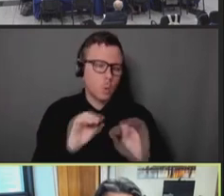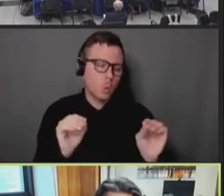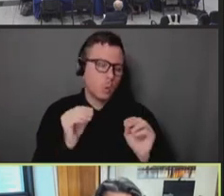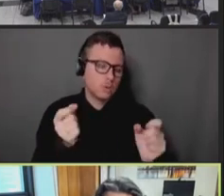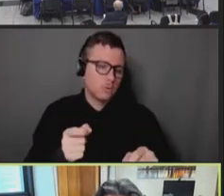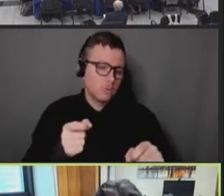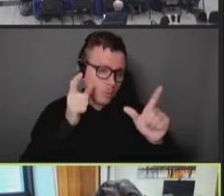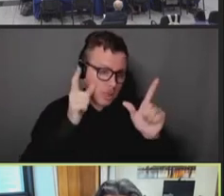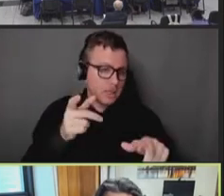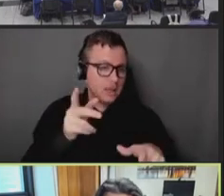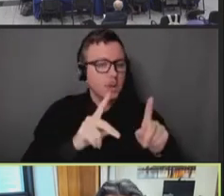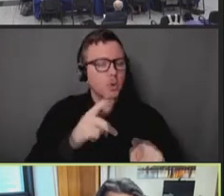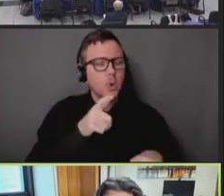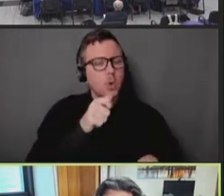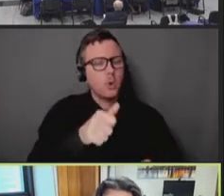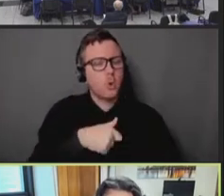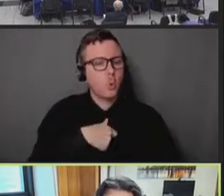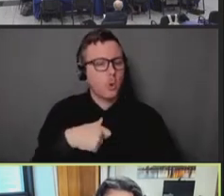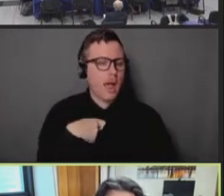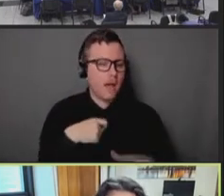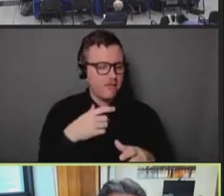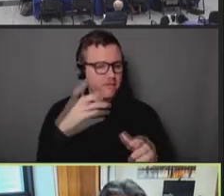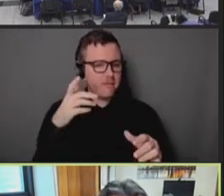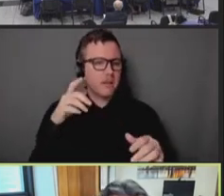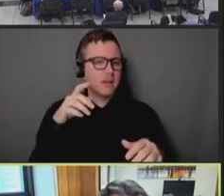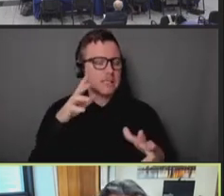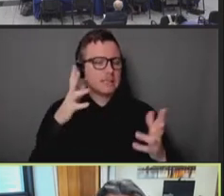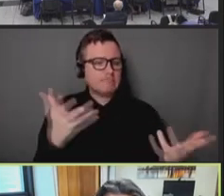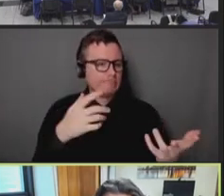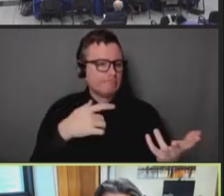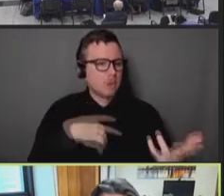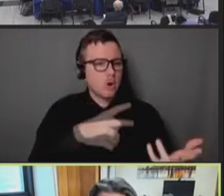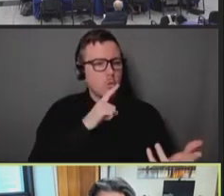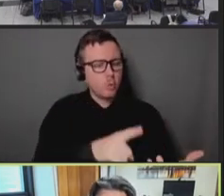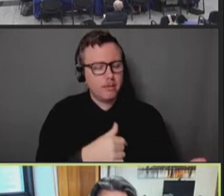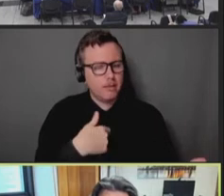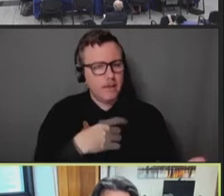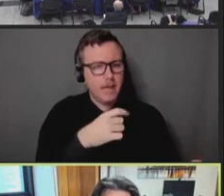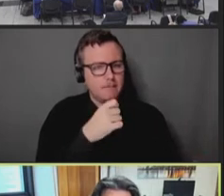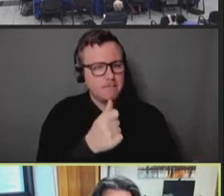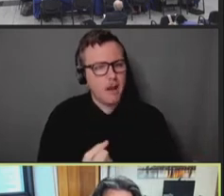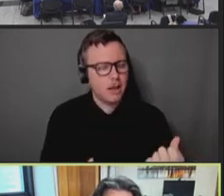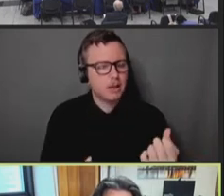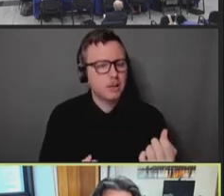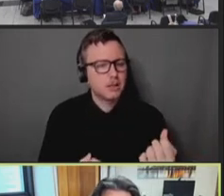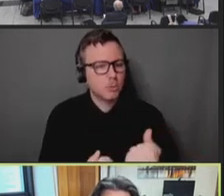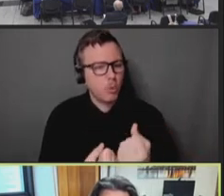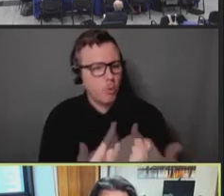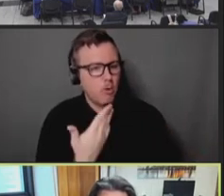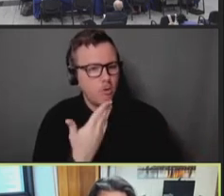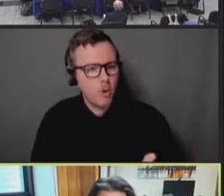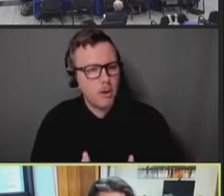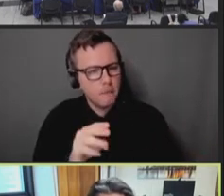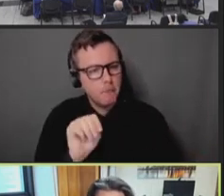that have been underserved, marginalized, mis-served for so long have built up a body